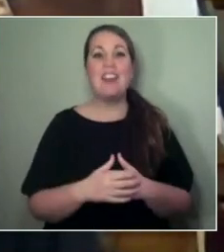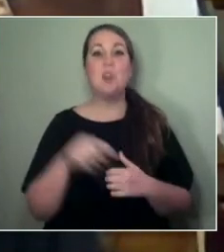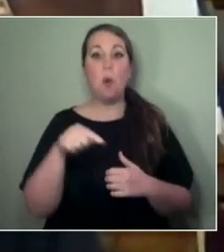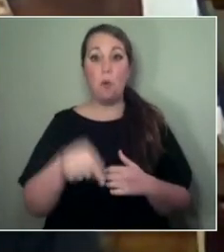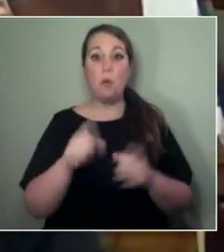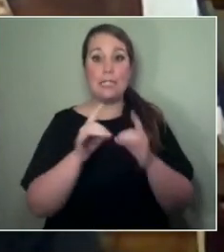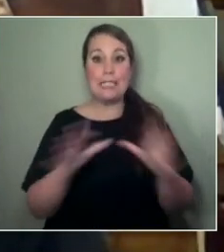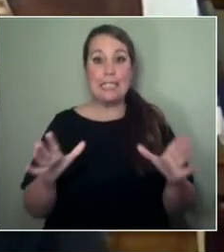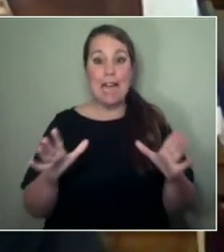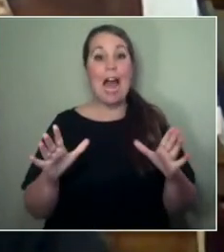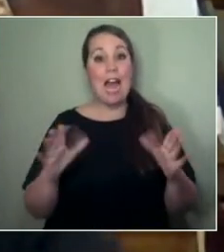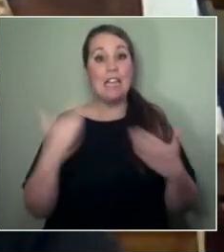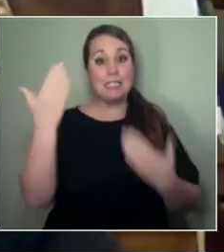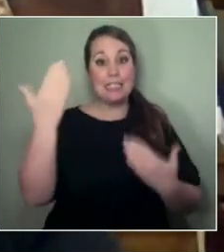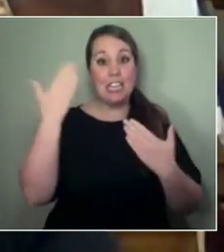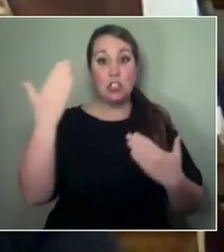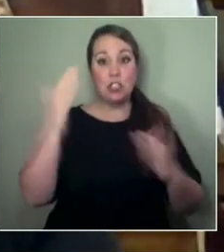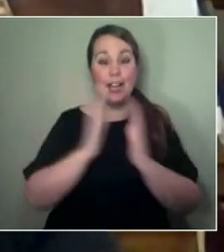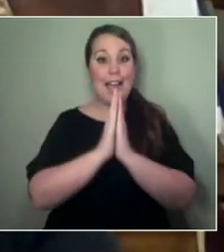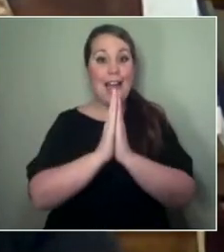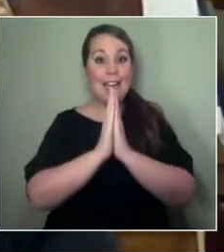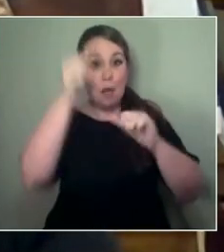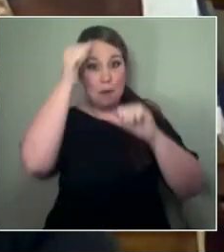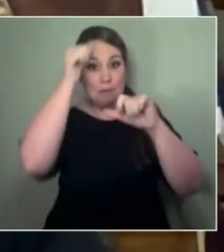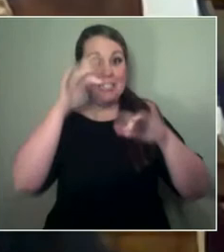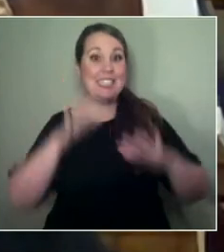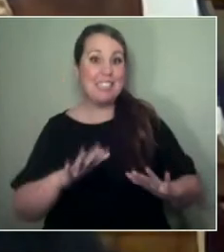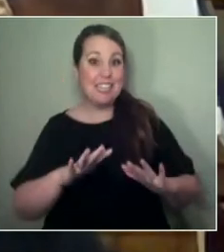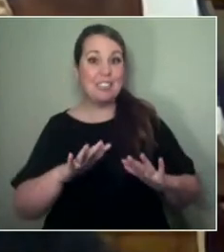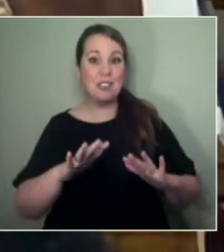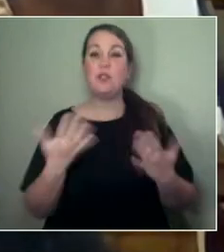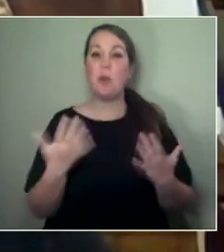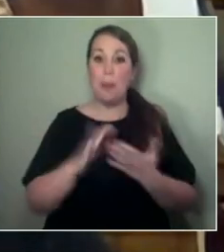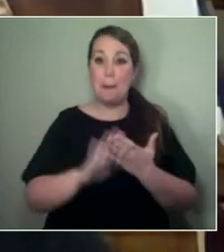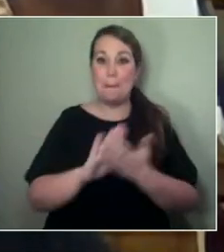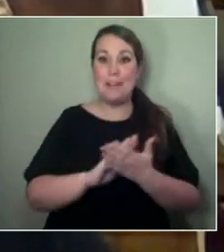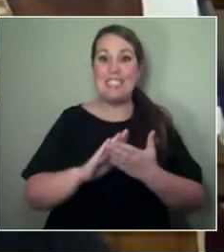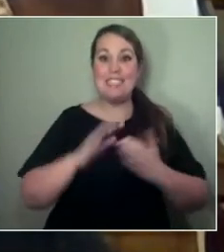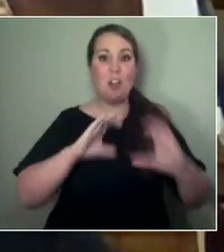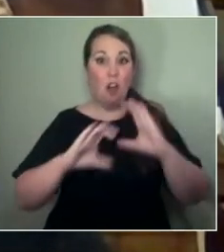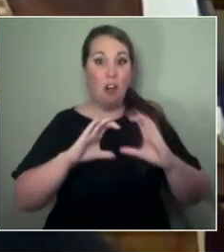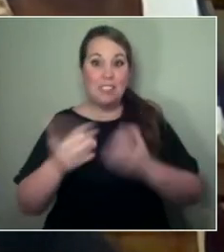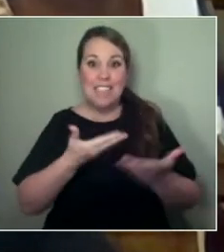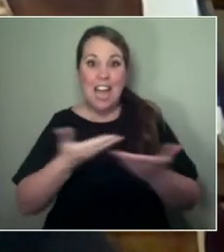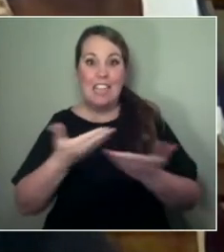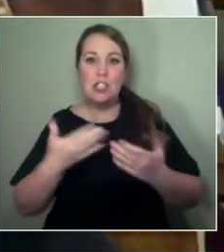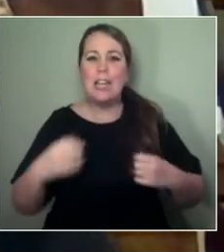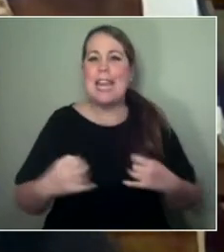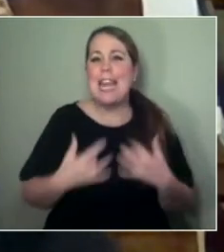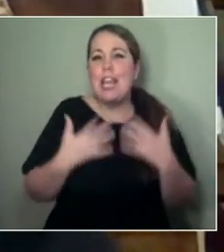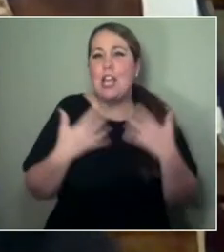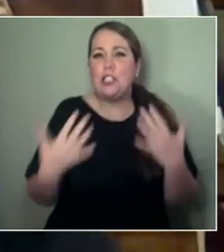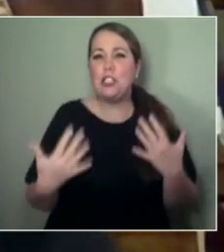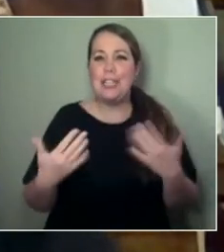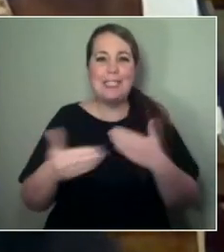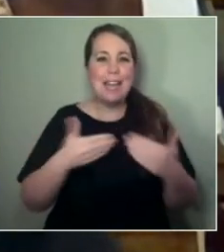a blessing — to set the energy for this conversation and connect us all from wherever in the world you're tuning in from.